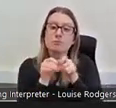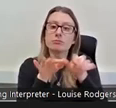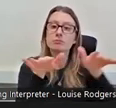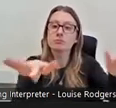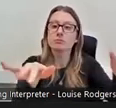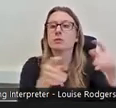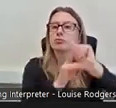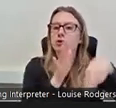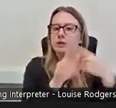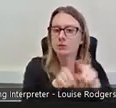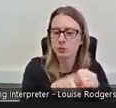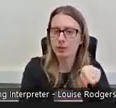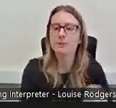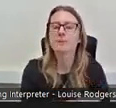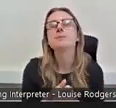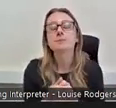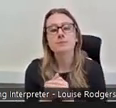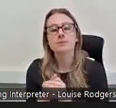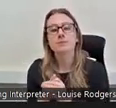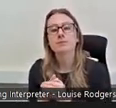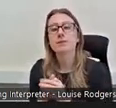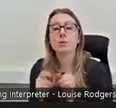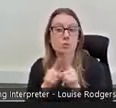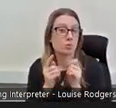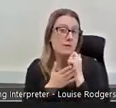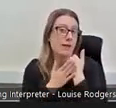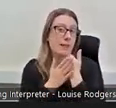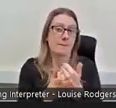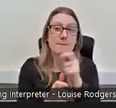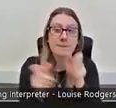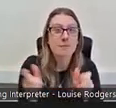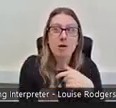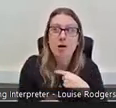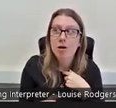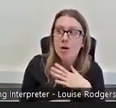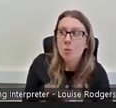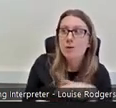help people want to volunteer as well if they can see that it's been diverse and inclusive,